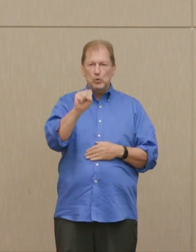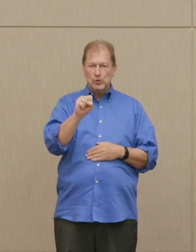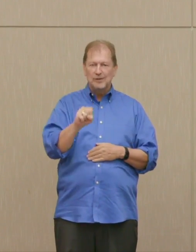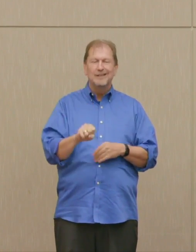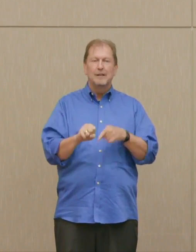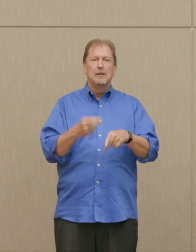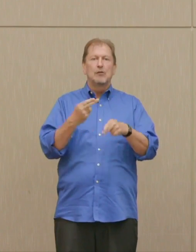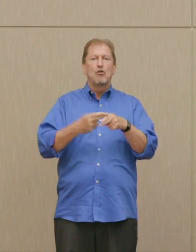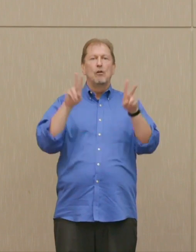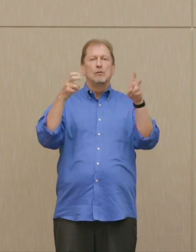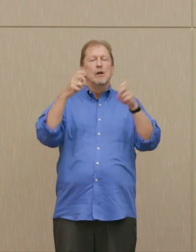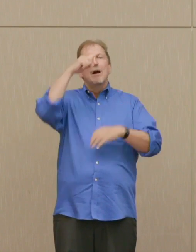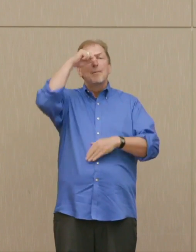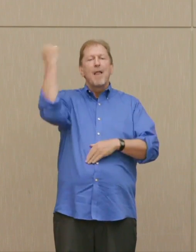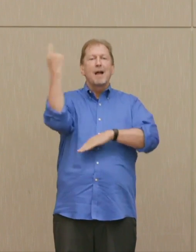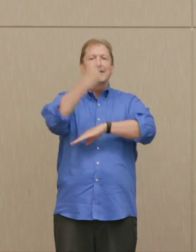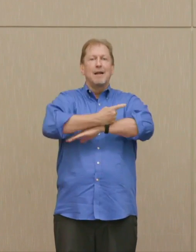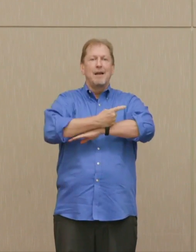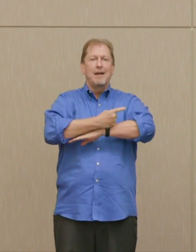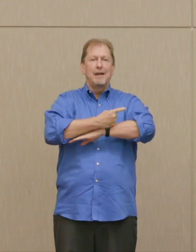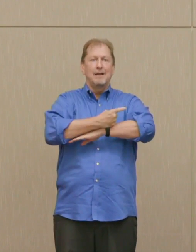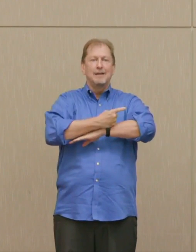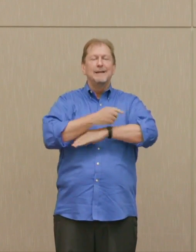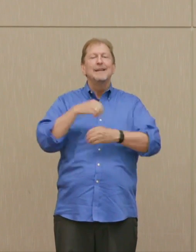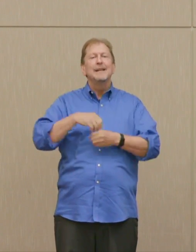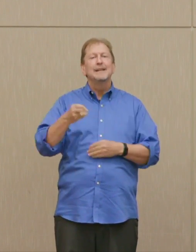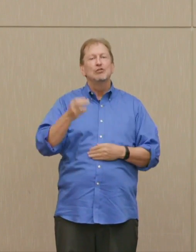Now, it hasn't, actually.